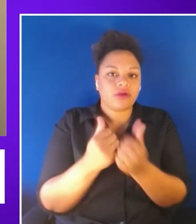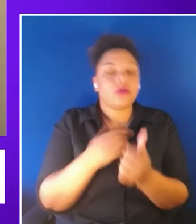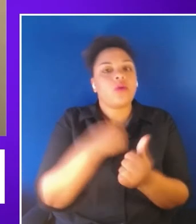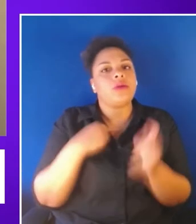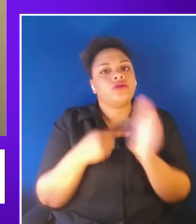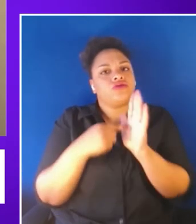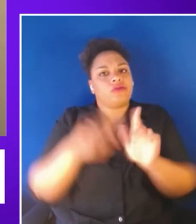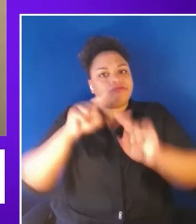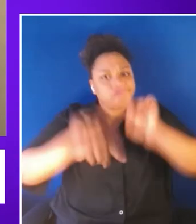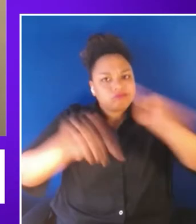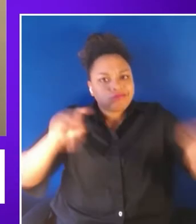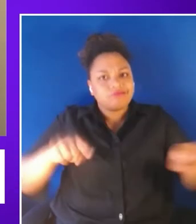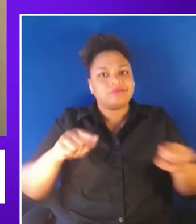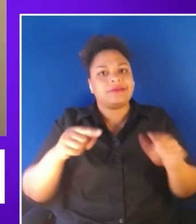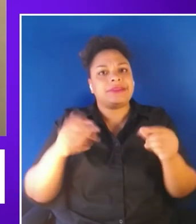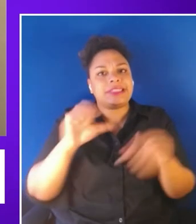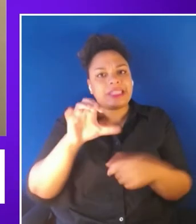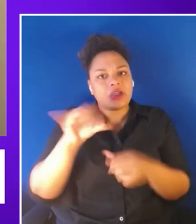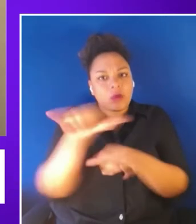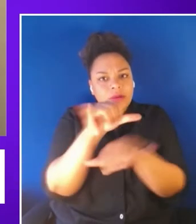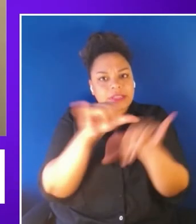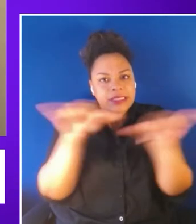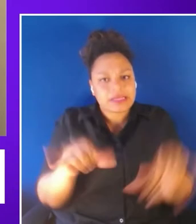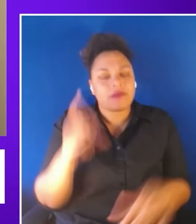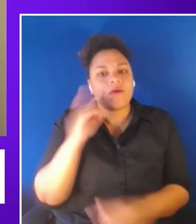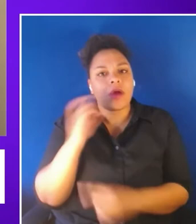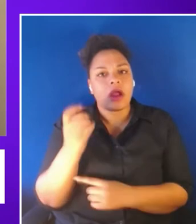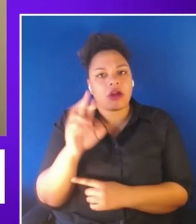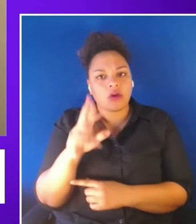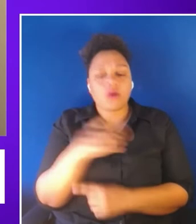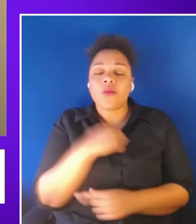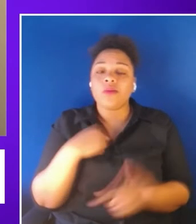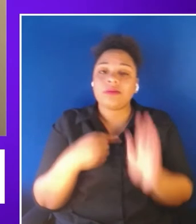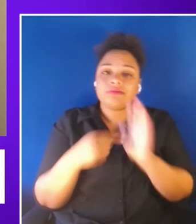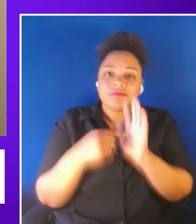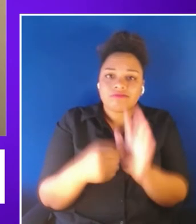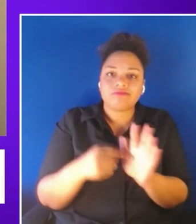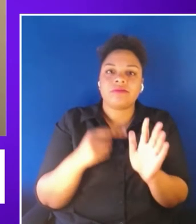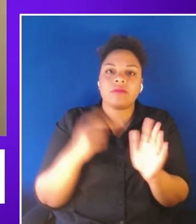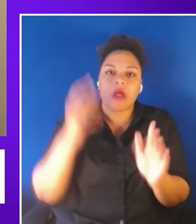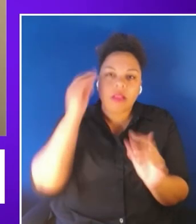We promote the responsible development and thoughtful advancement of virtual augmented